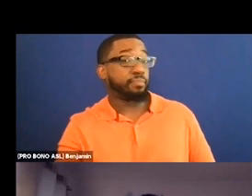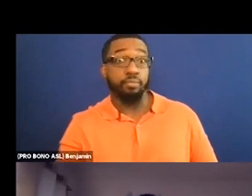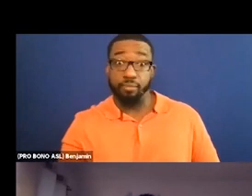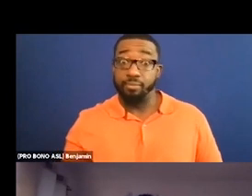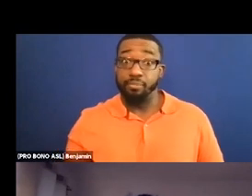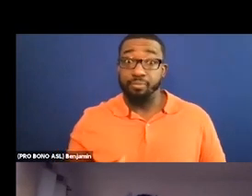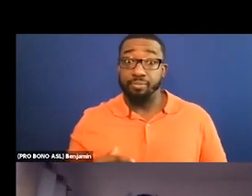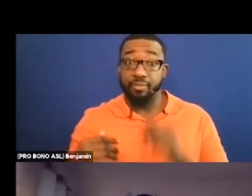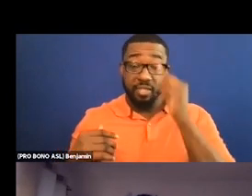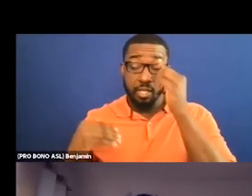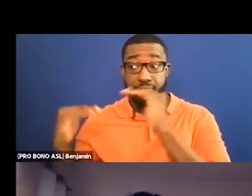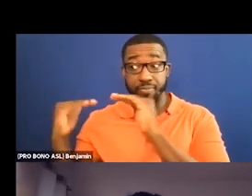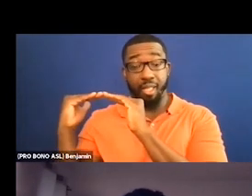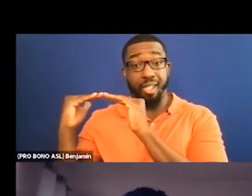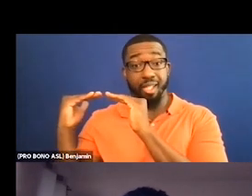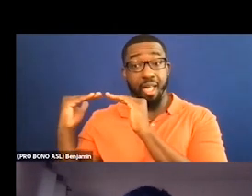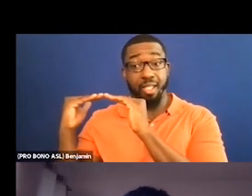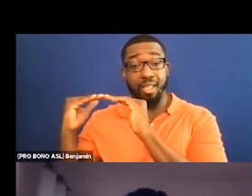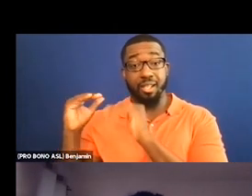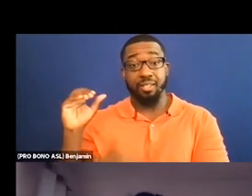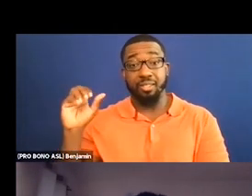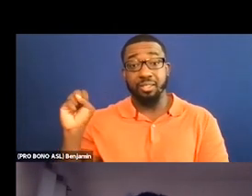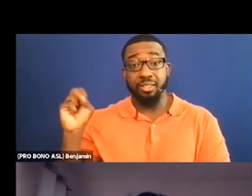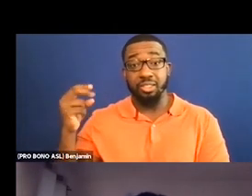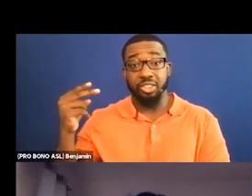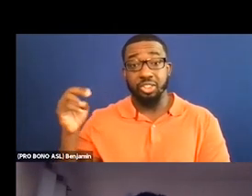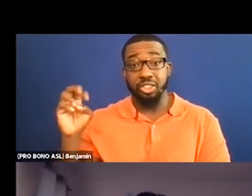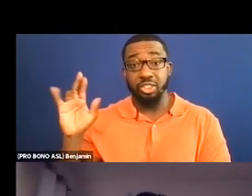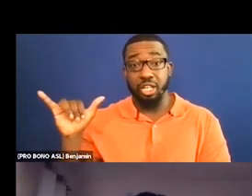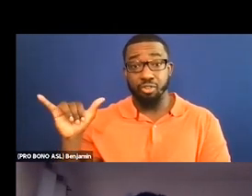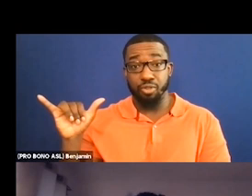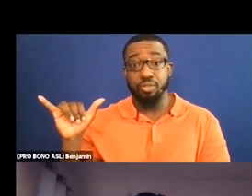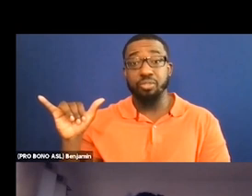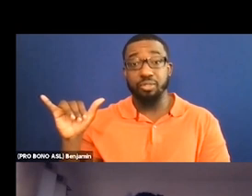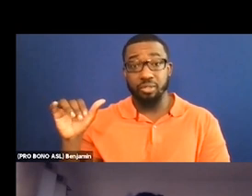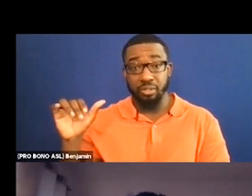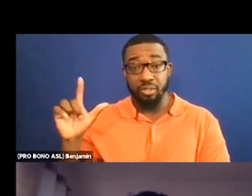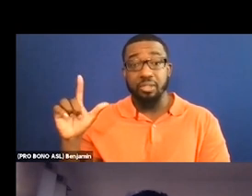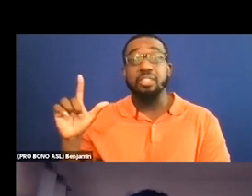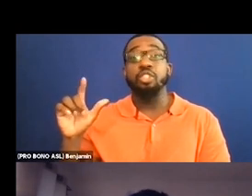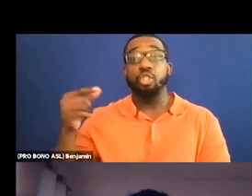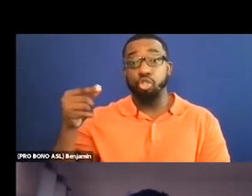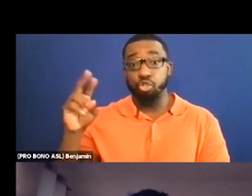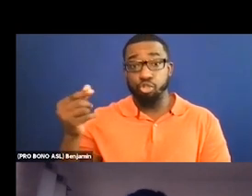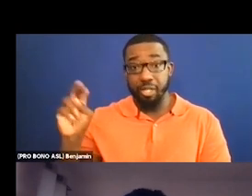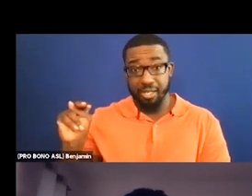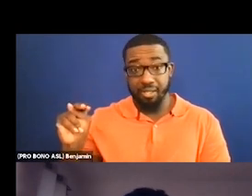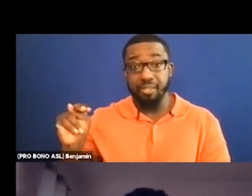Green, who is an amazing audio describer and captioner. I recommend people seek her out if you're looking for resources.